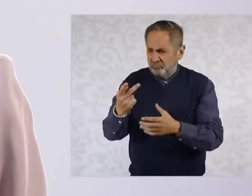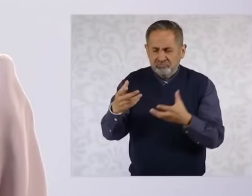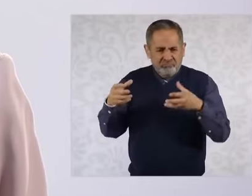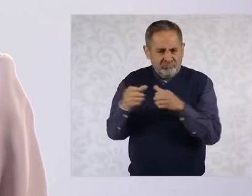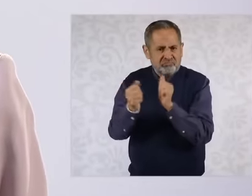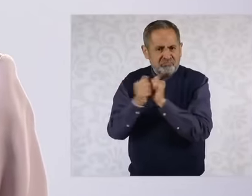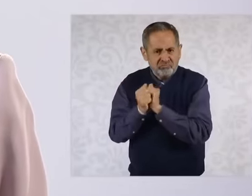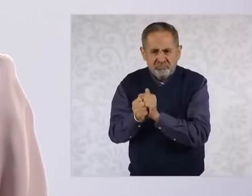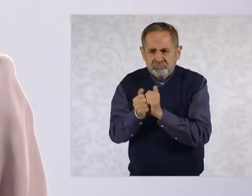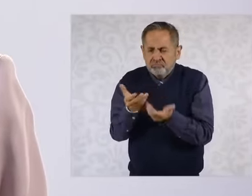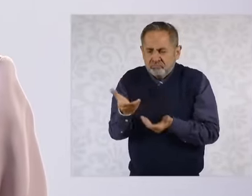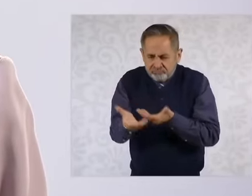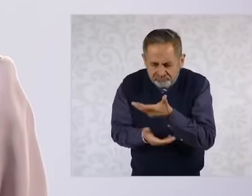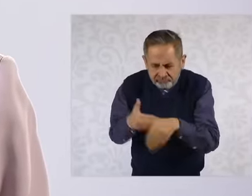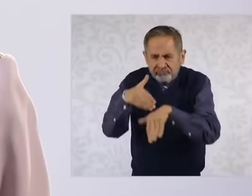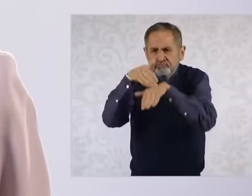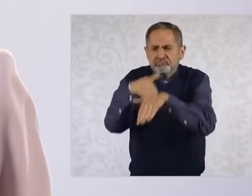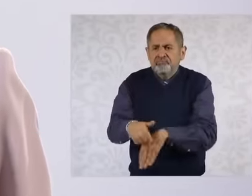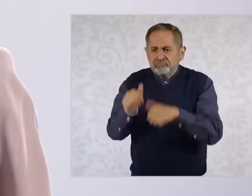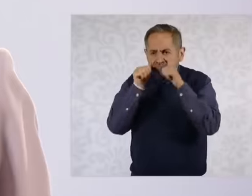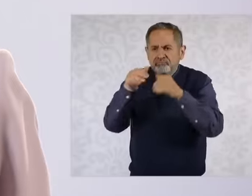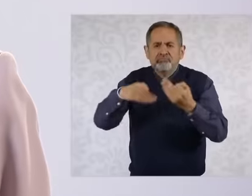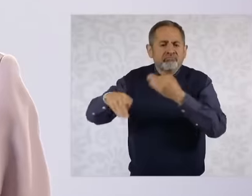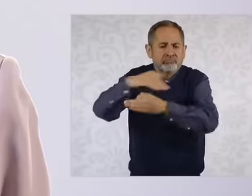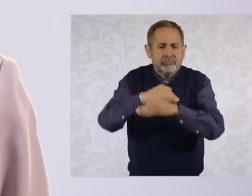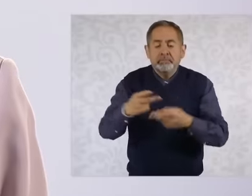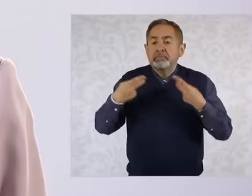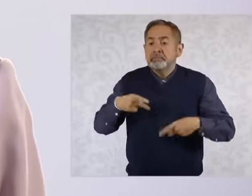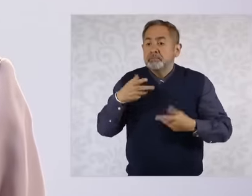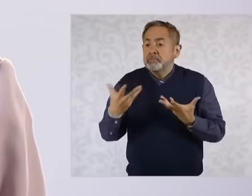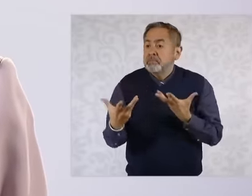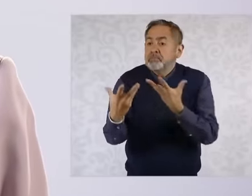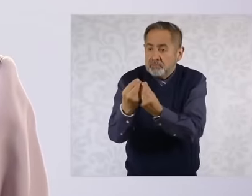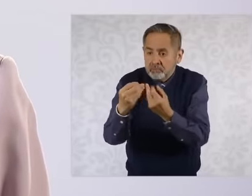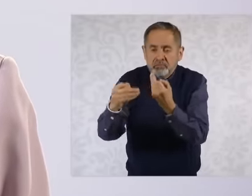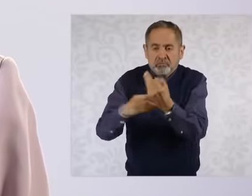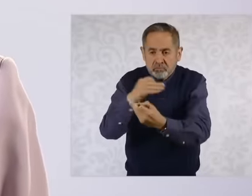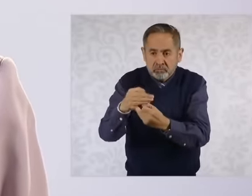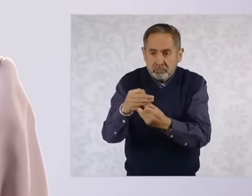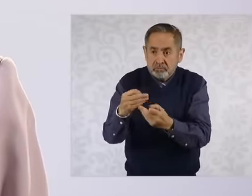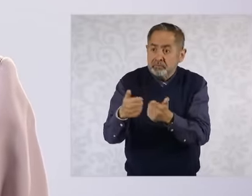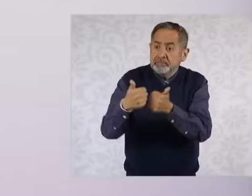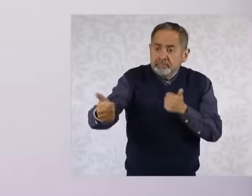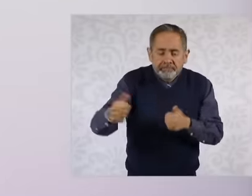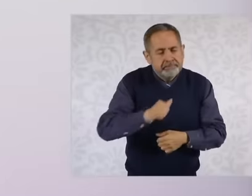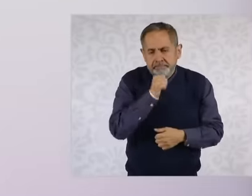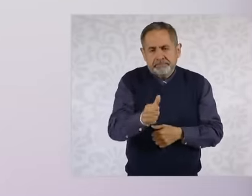to serve the people with the people everything without the people nothing the people rule and that is what